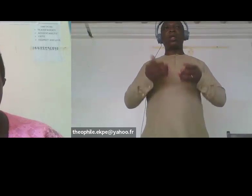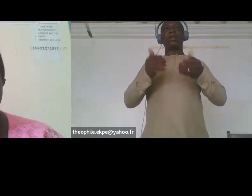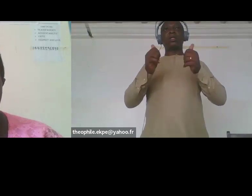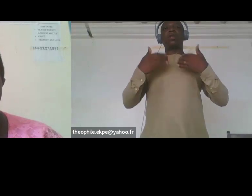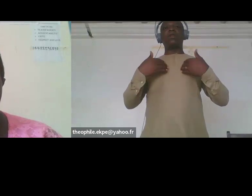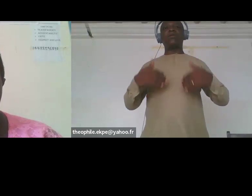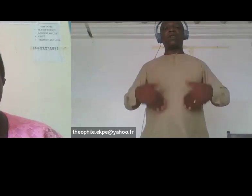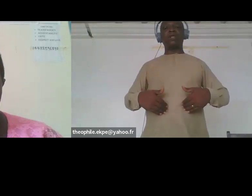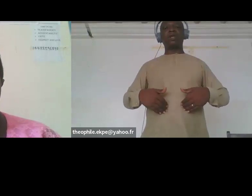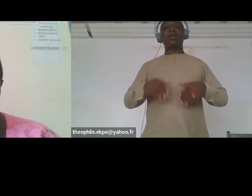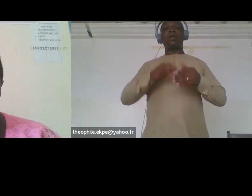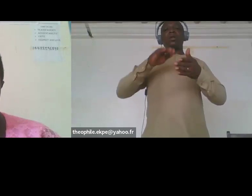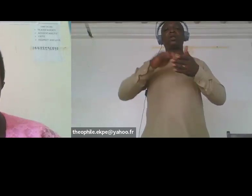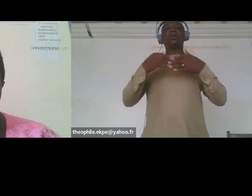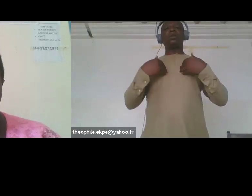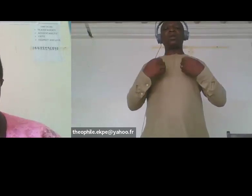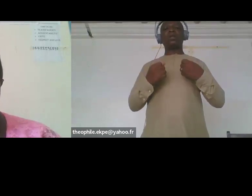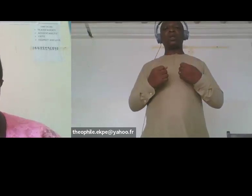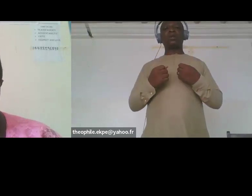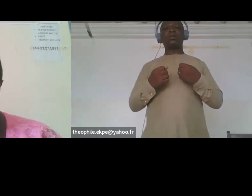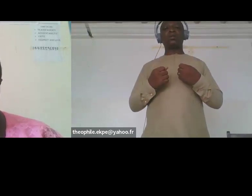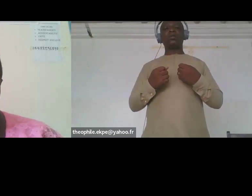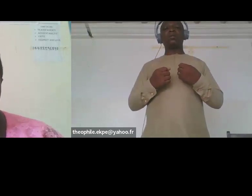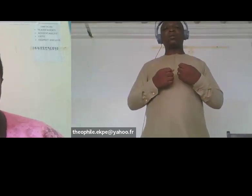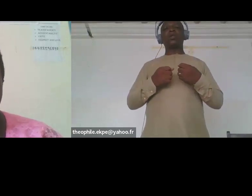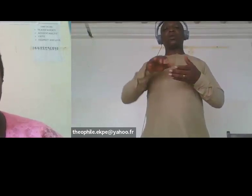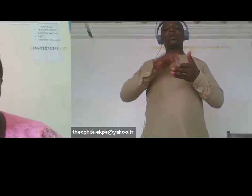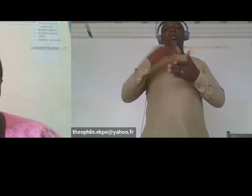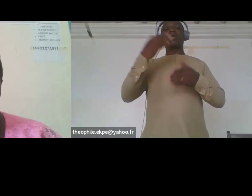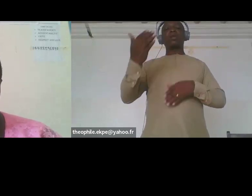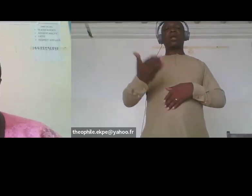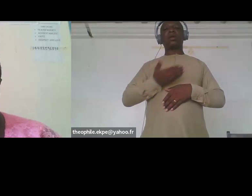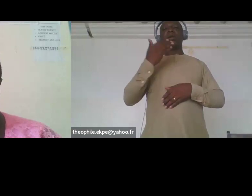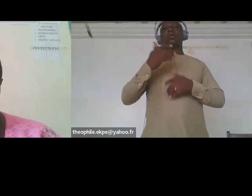forums to talk about disab ability issues especially inclusion of women and